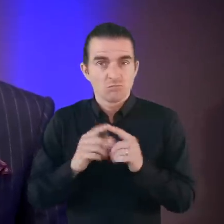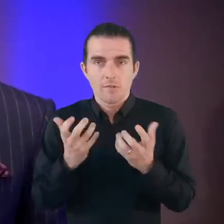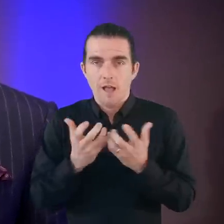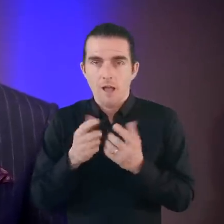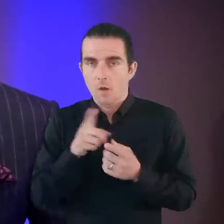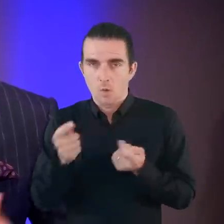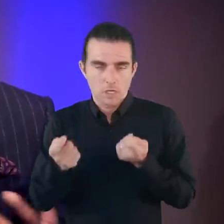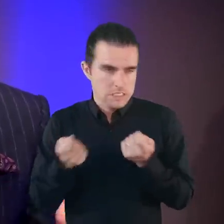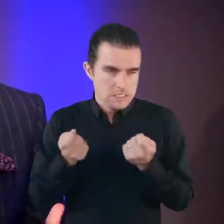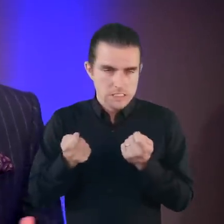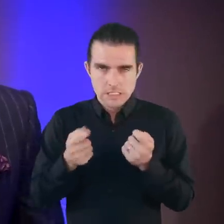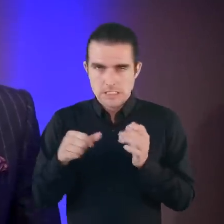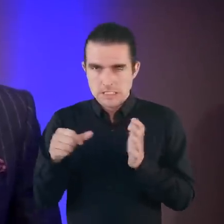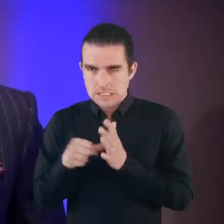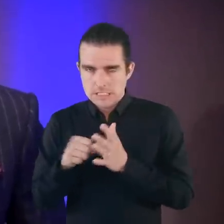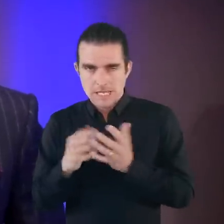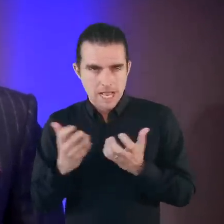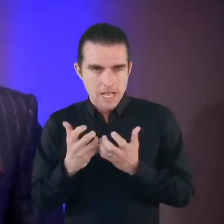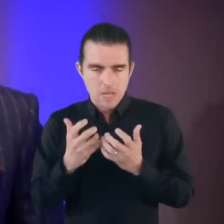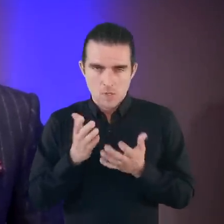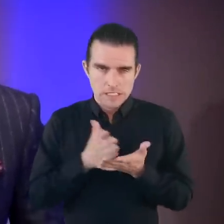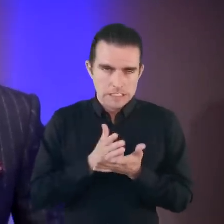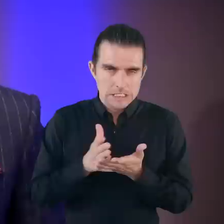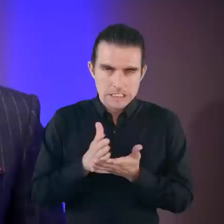You will all have ways of navigating difficulty